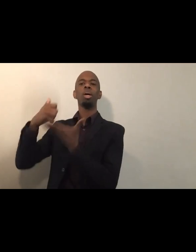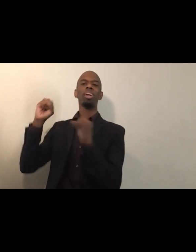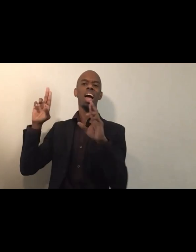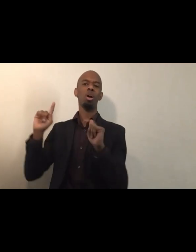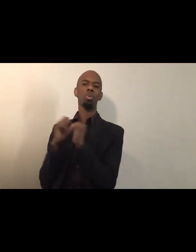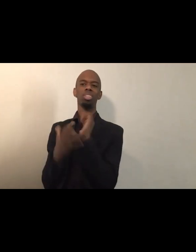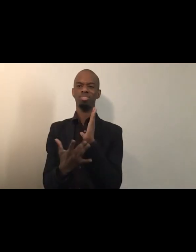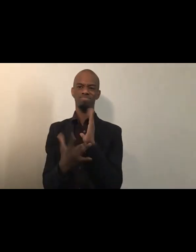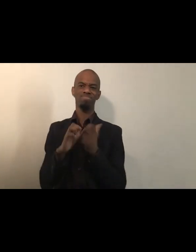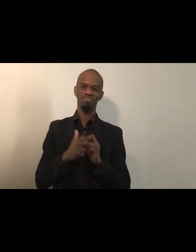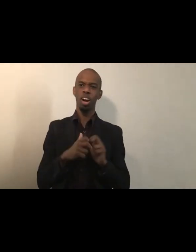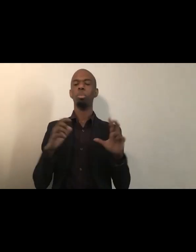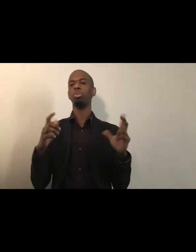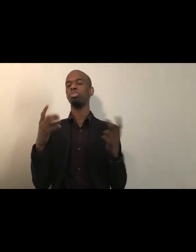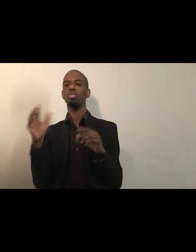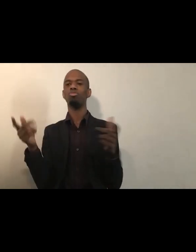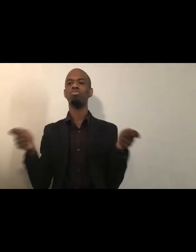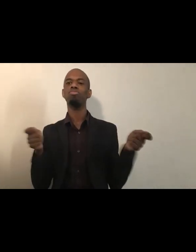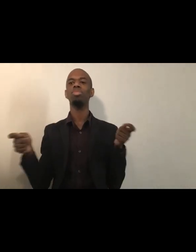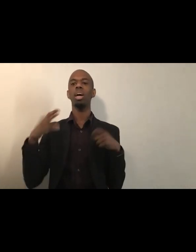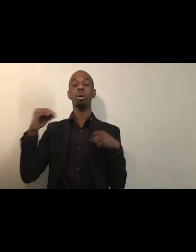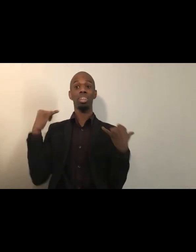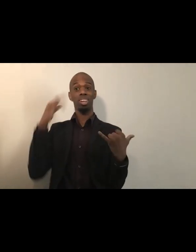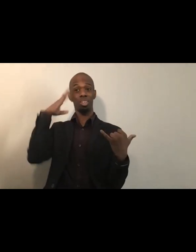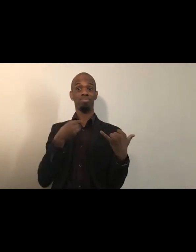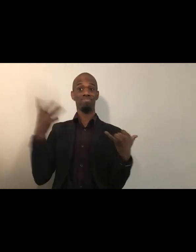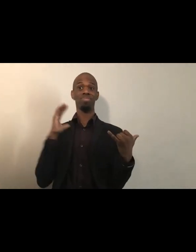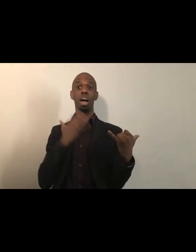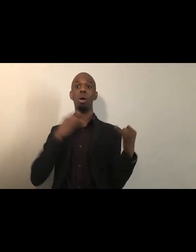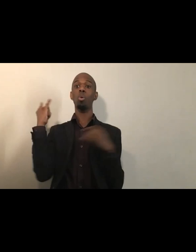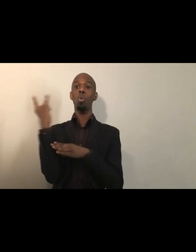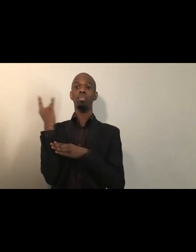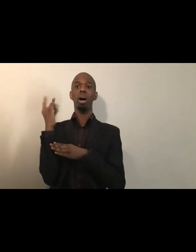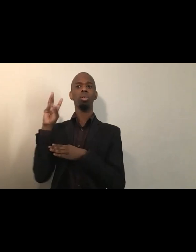our wifi is actually out at my house. And so I'm trying to use a hot spot,